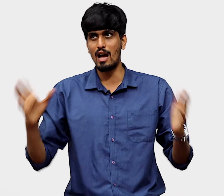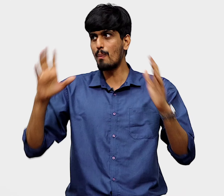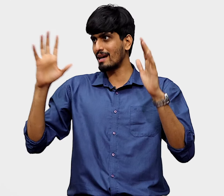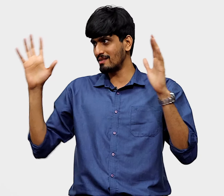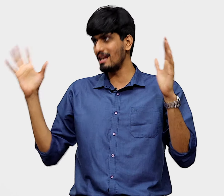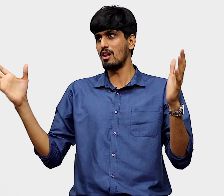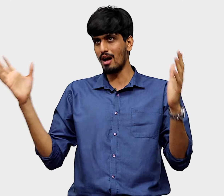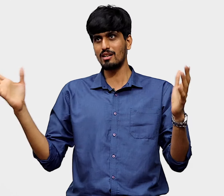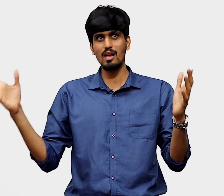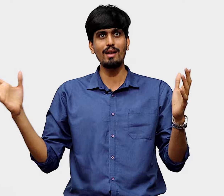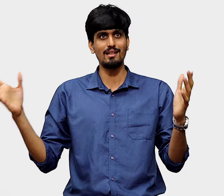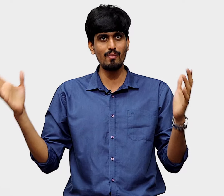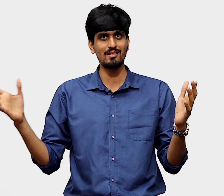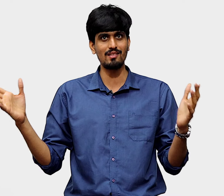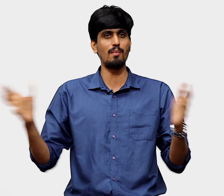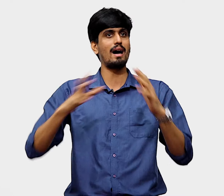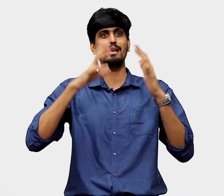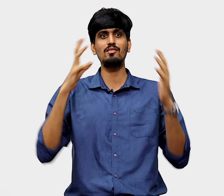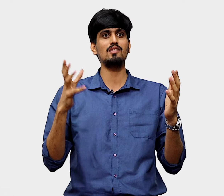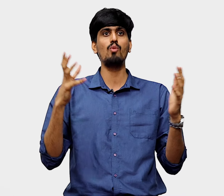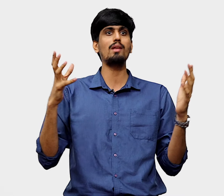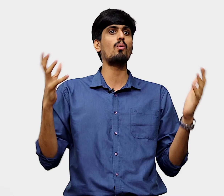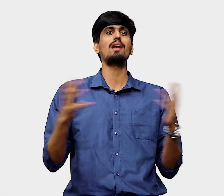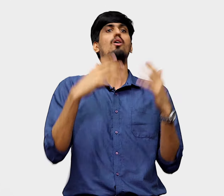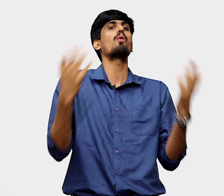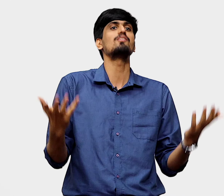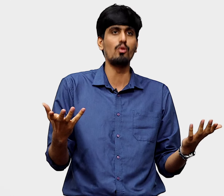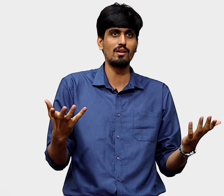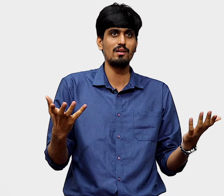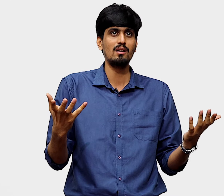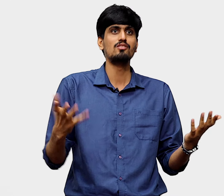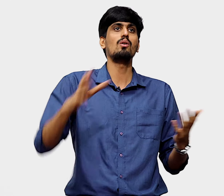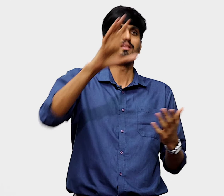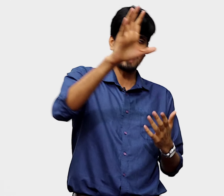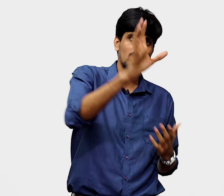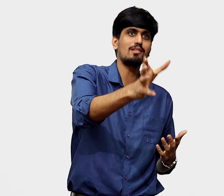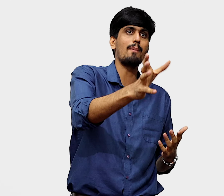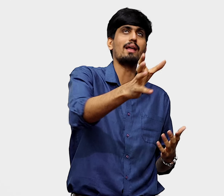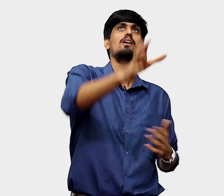I hope you guys can see logically why that doesn't make sense. The market is just moving the way it's always moved. So that's what's happening.